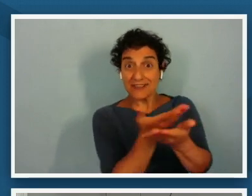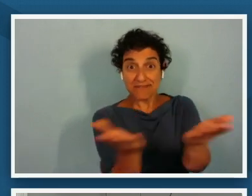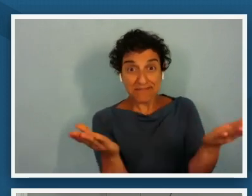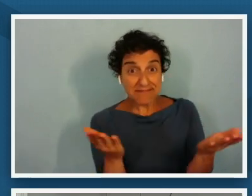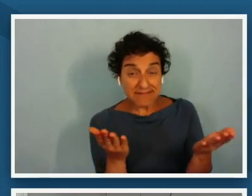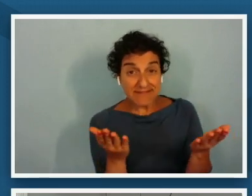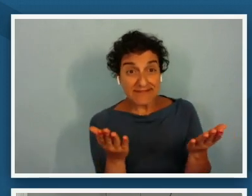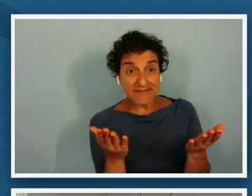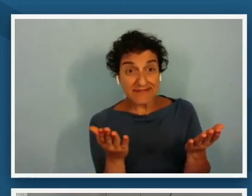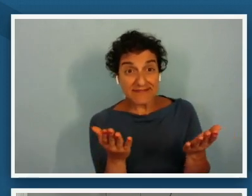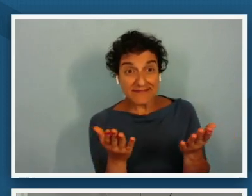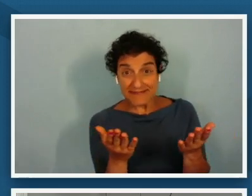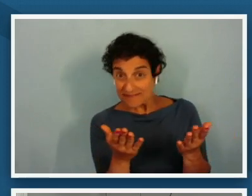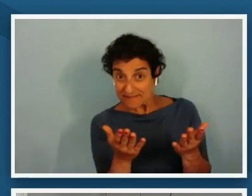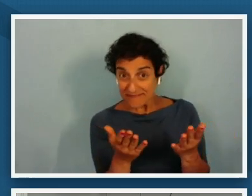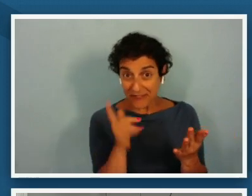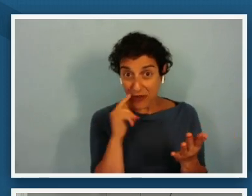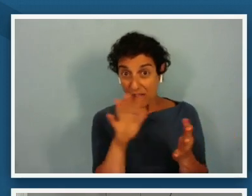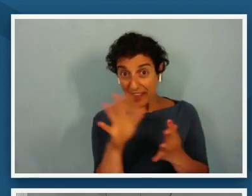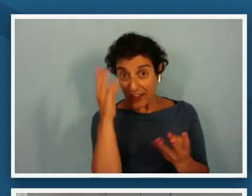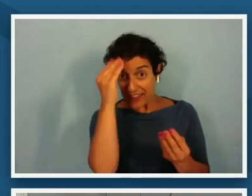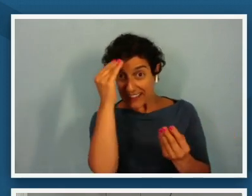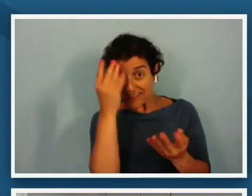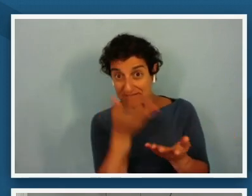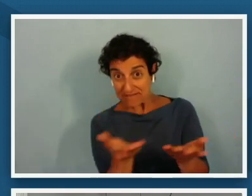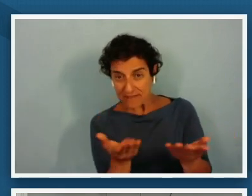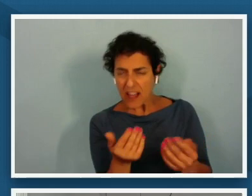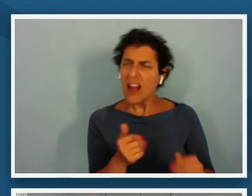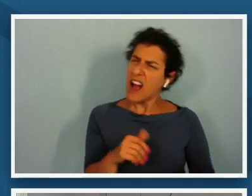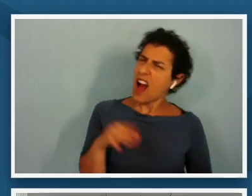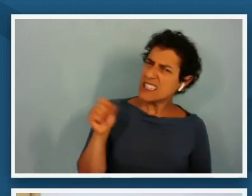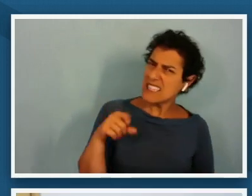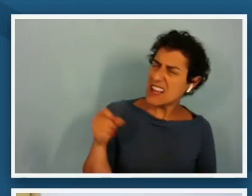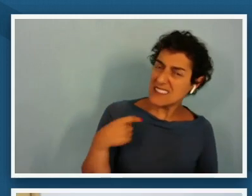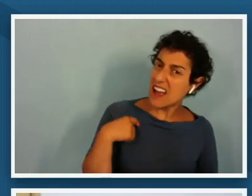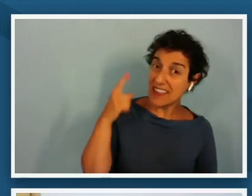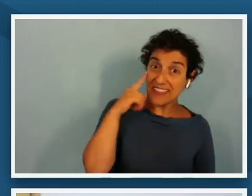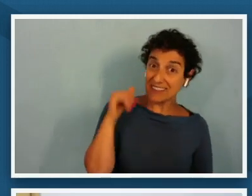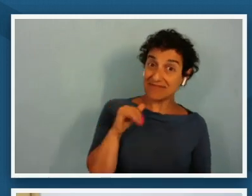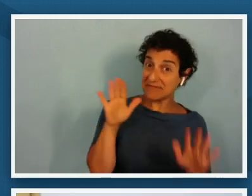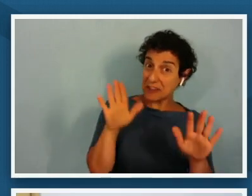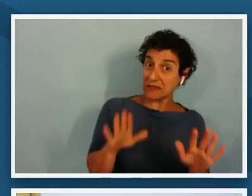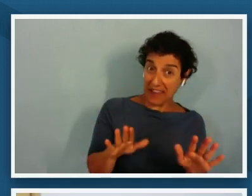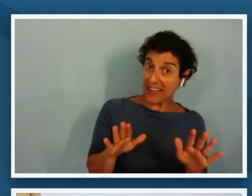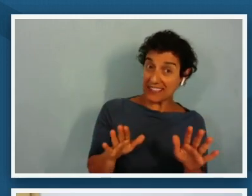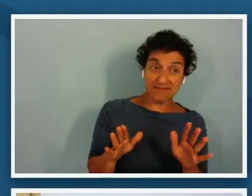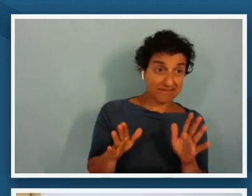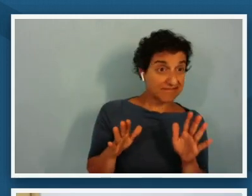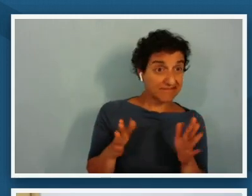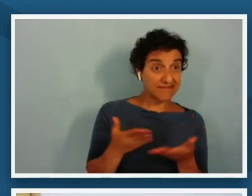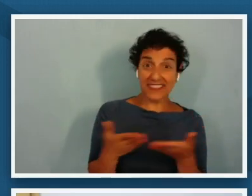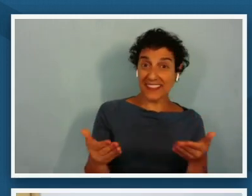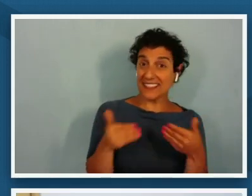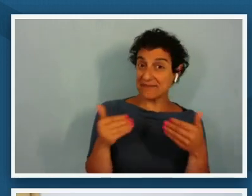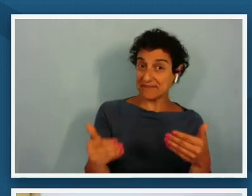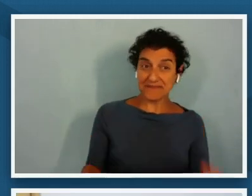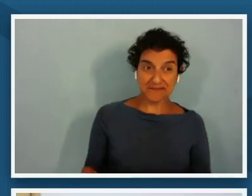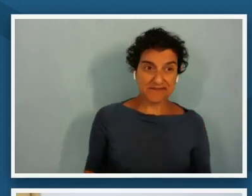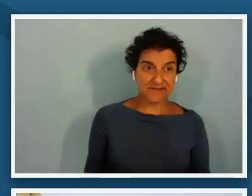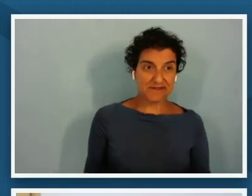catch their thinking well i yes i think that would be a great a great thing for us to do and i know